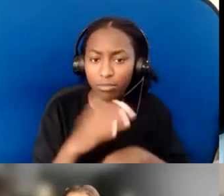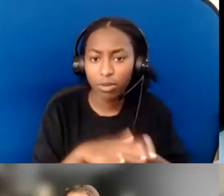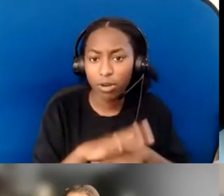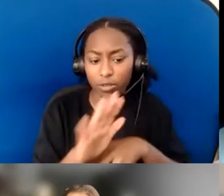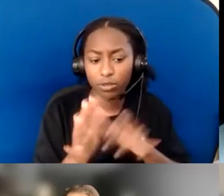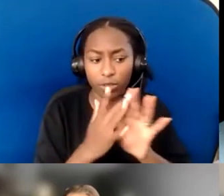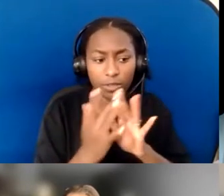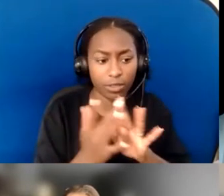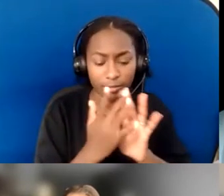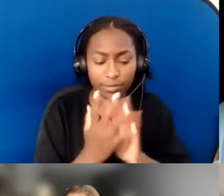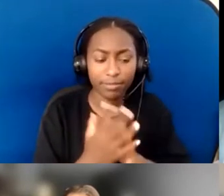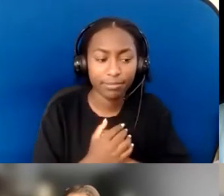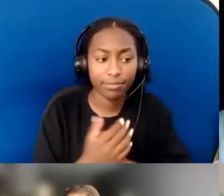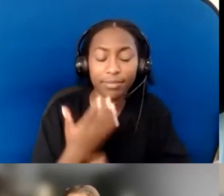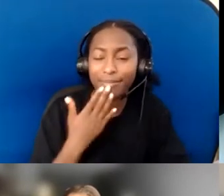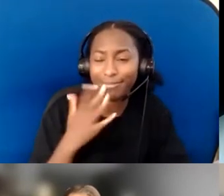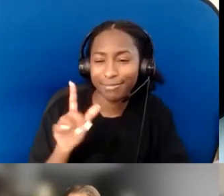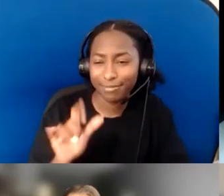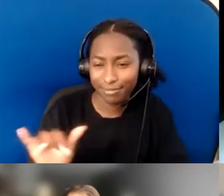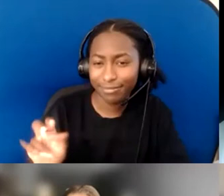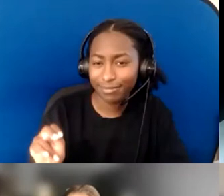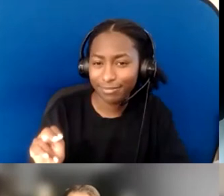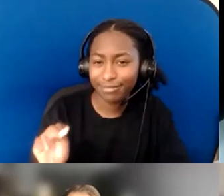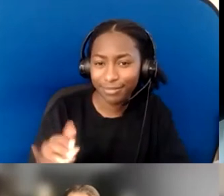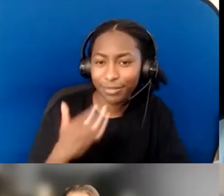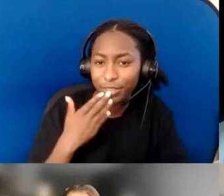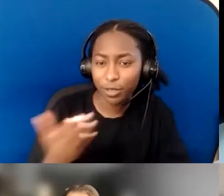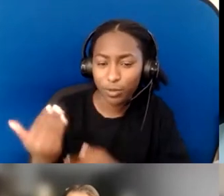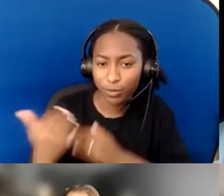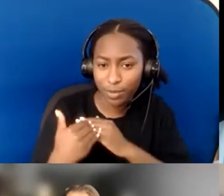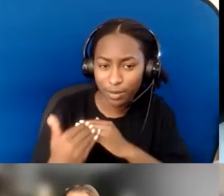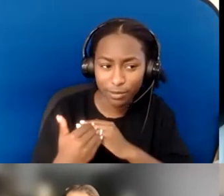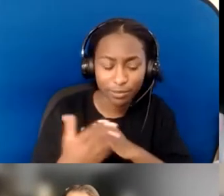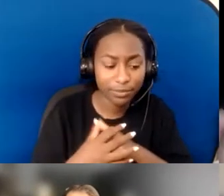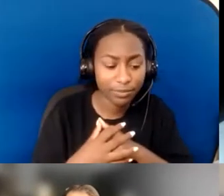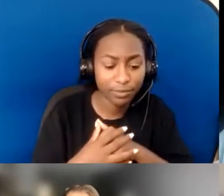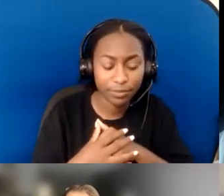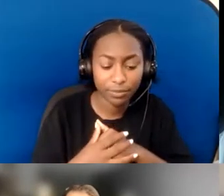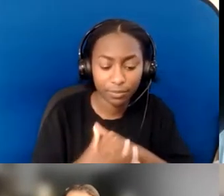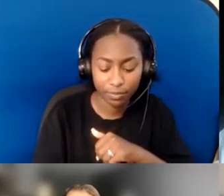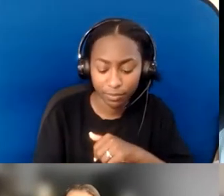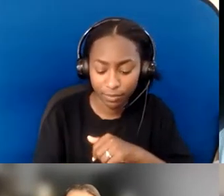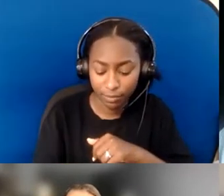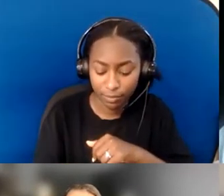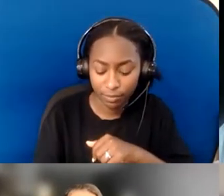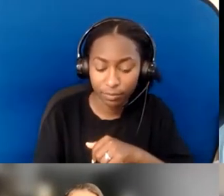Thanks, Lynn; that's super wise; it's a helpful reminder too. I think in all of what I've just heard, [chuckles]